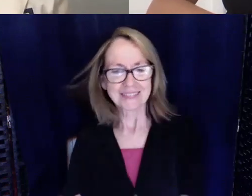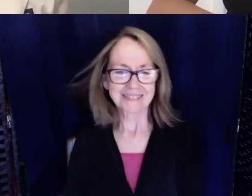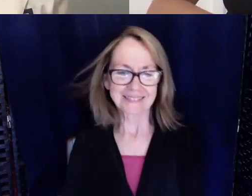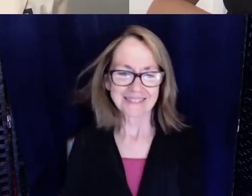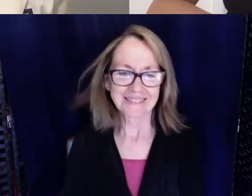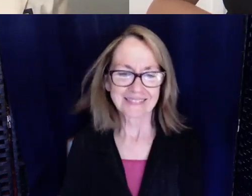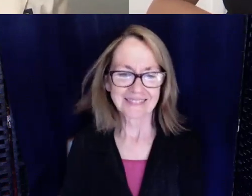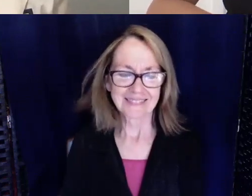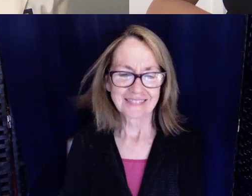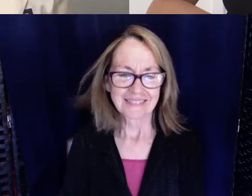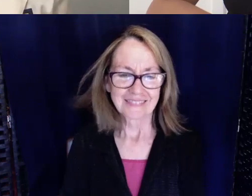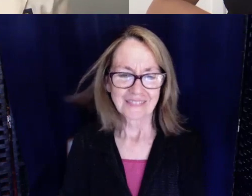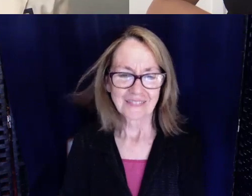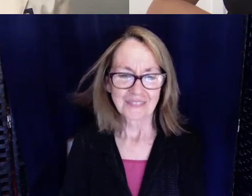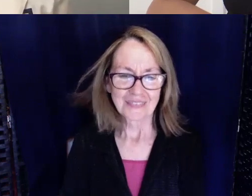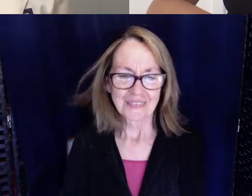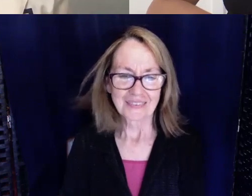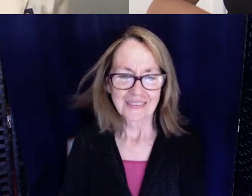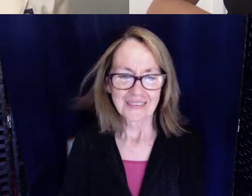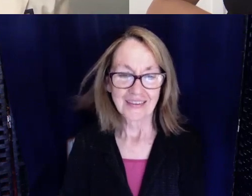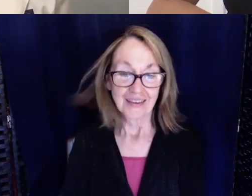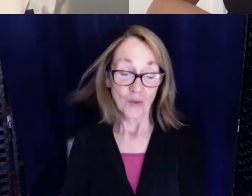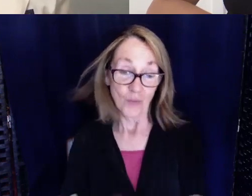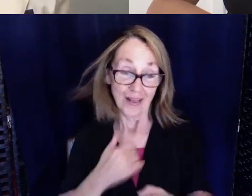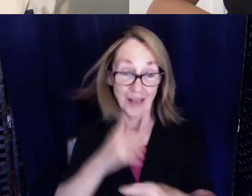So I would say I grew up with my brother who is hard of hearing.